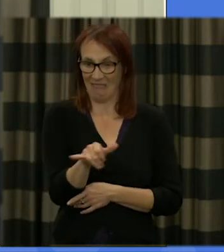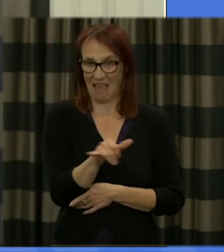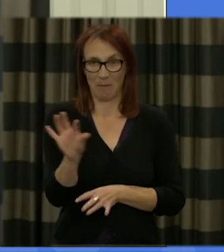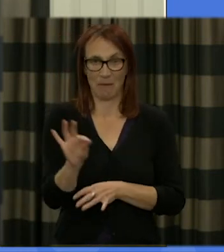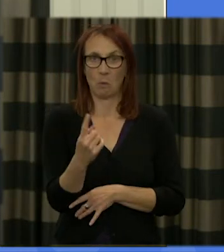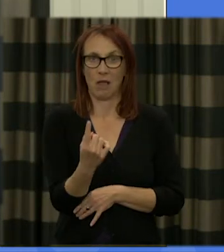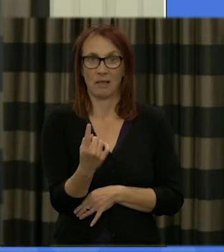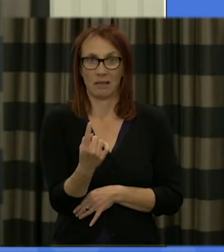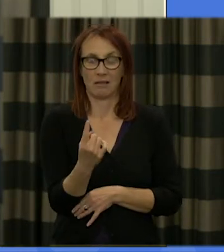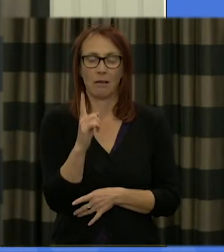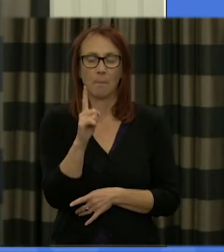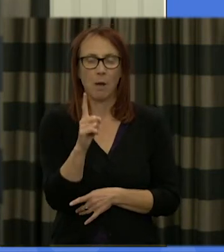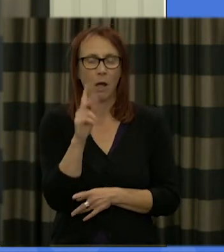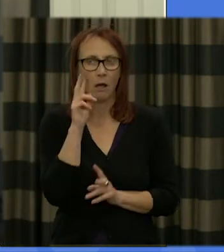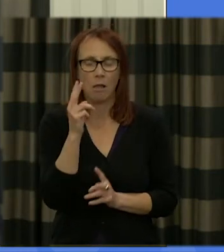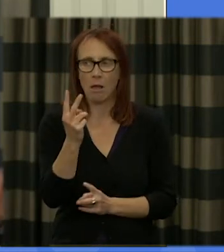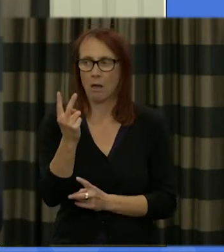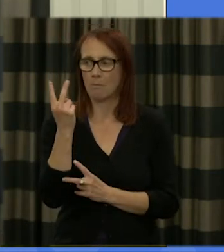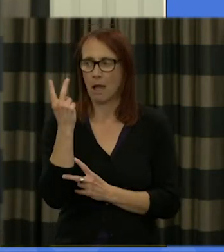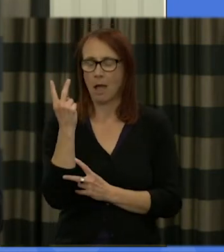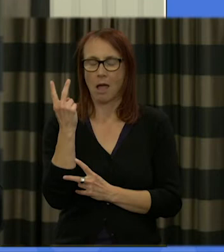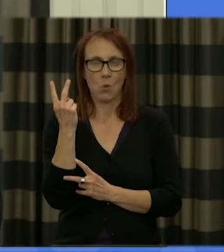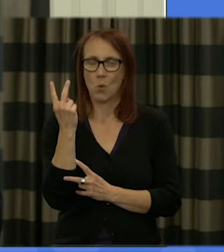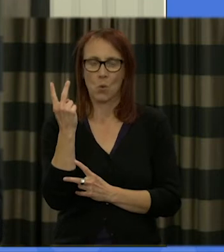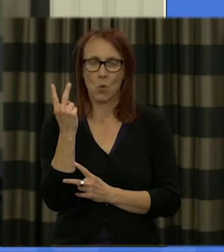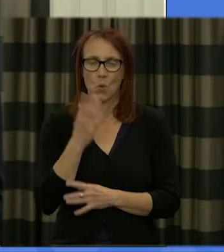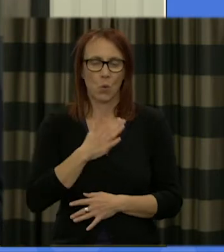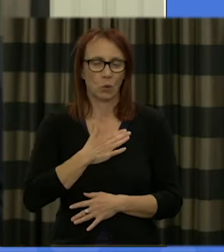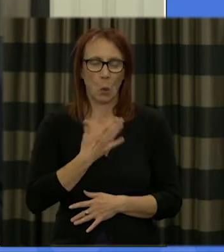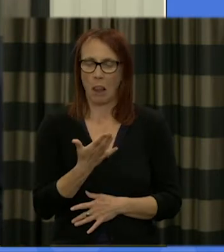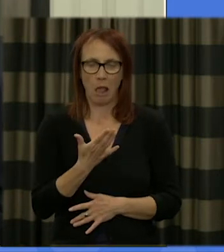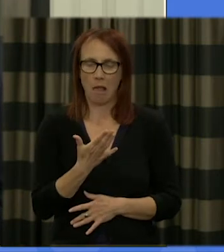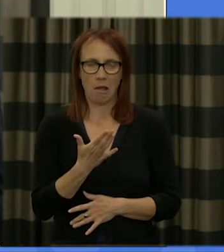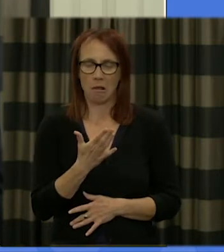to say in hindsight I found that deeply unsatisfactory and unsatisfying but it's